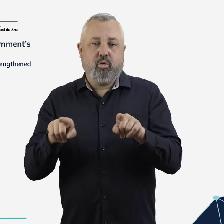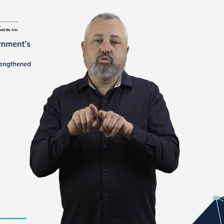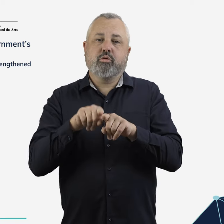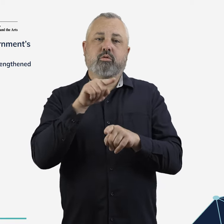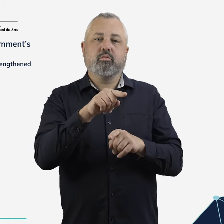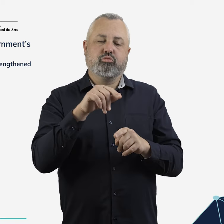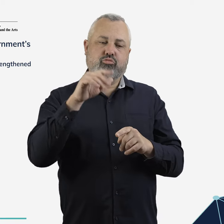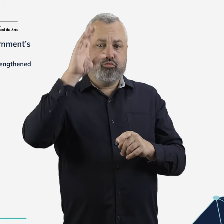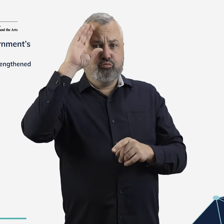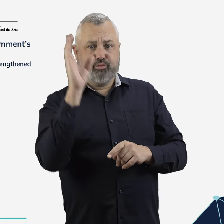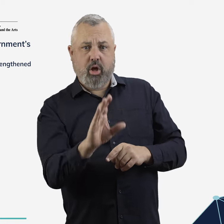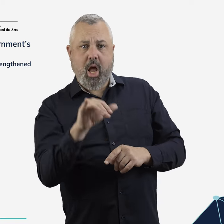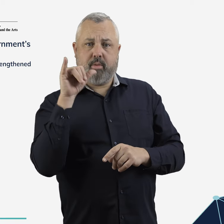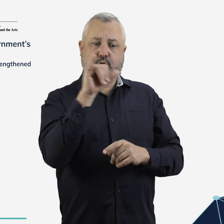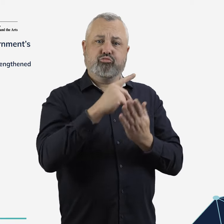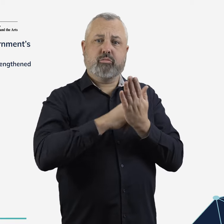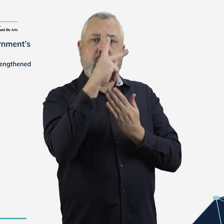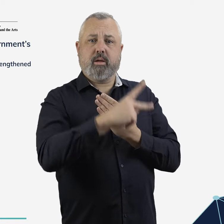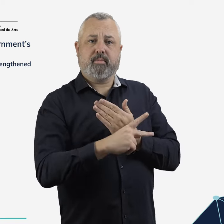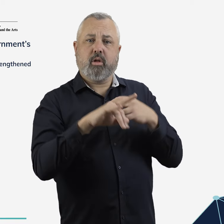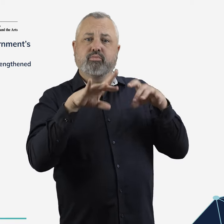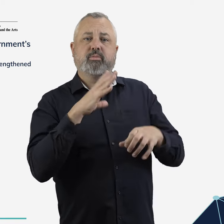Recognising the economic opportunities for the regions that airports can bring, the Australian